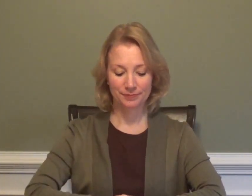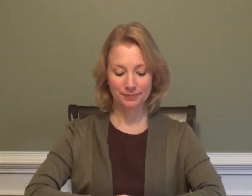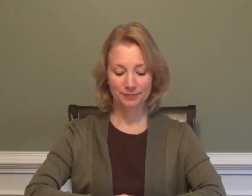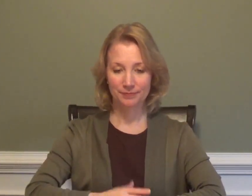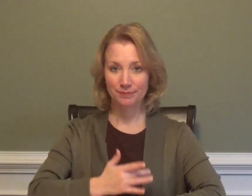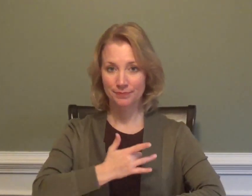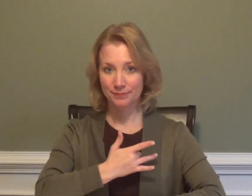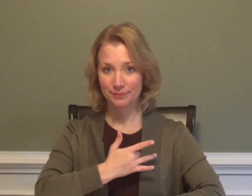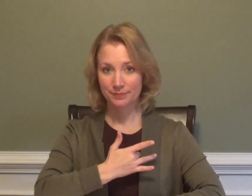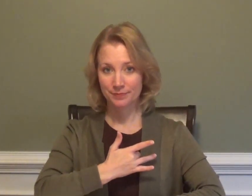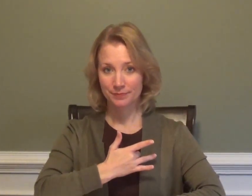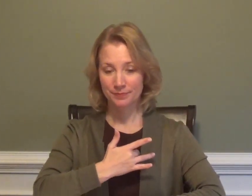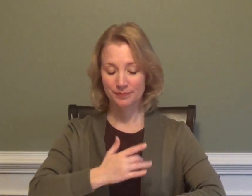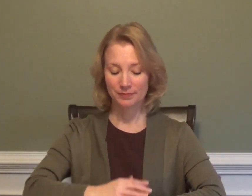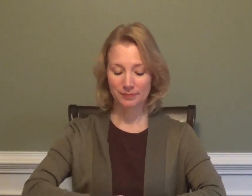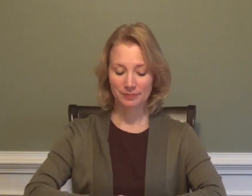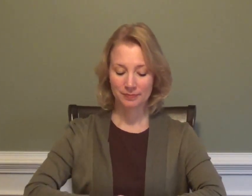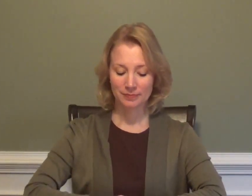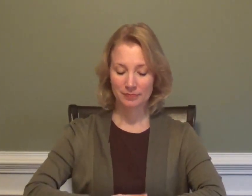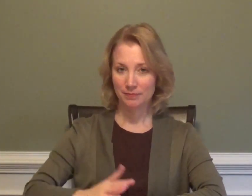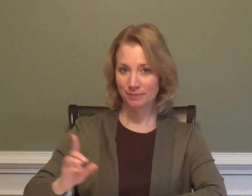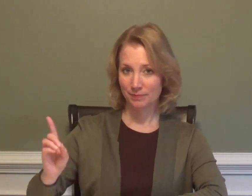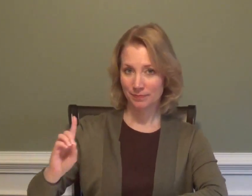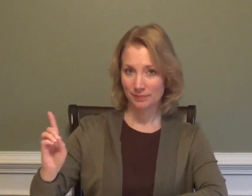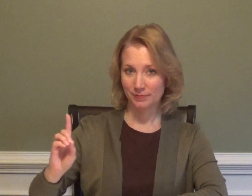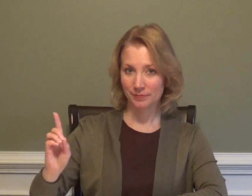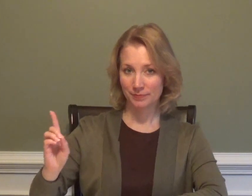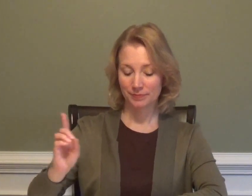HEARTS DIAMONDS